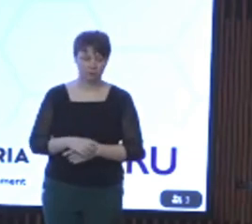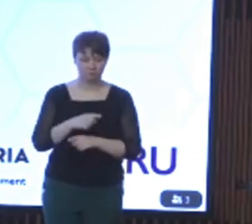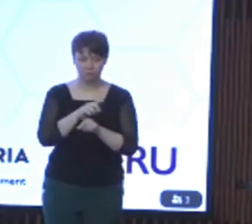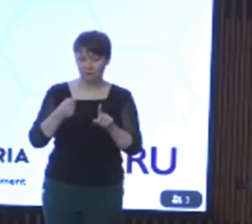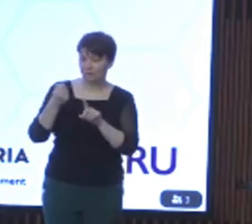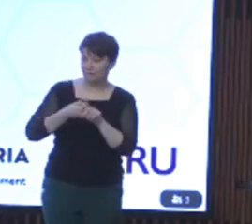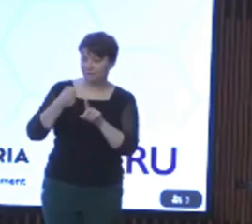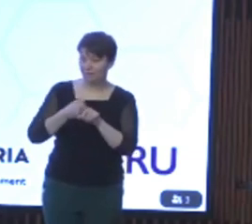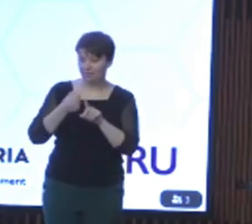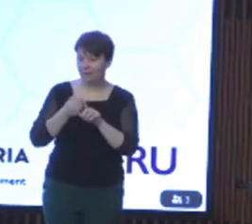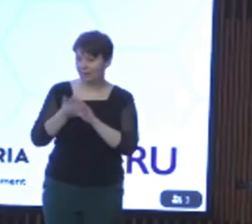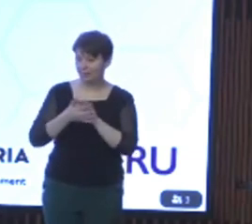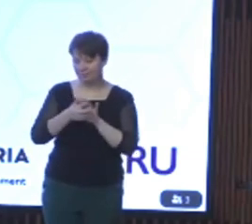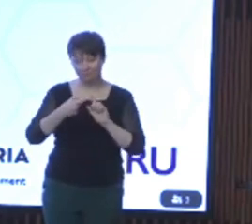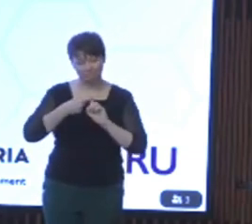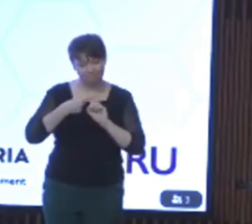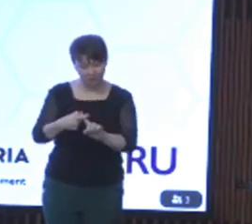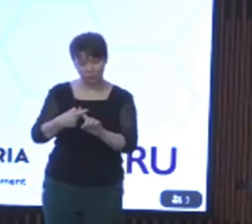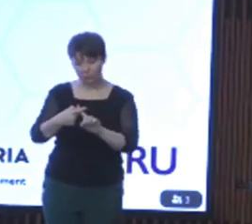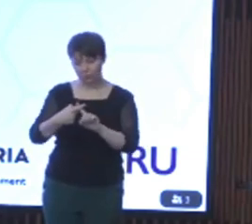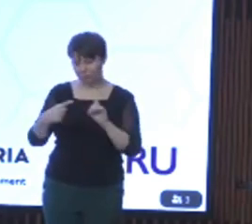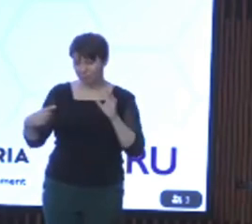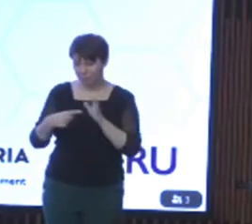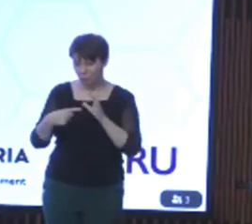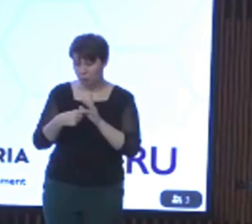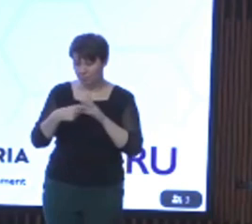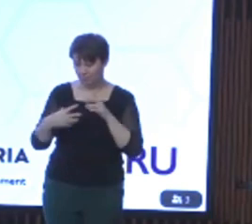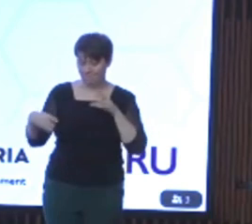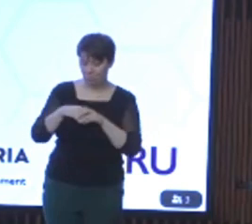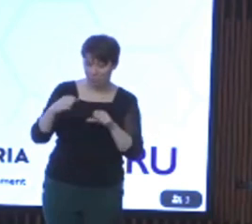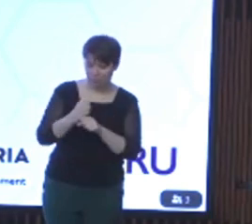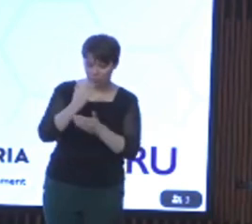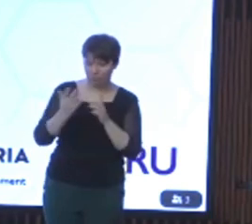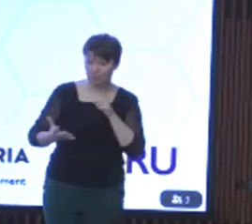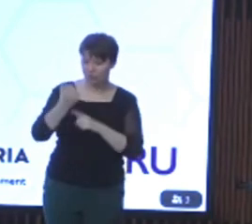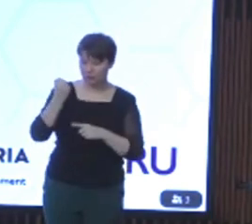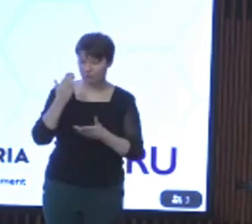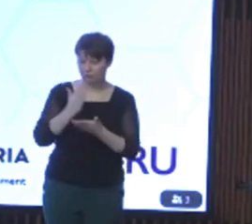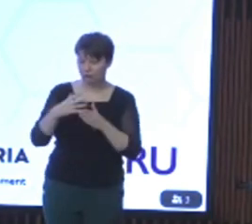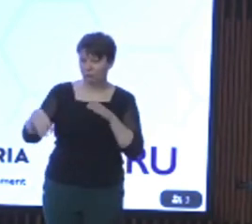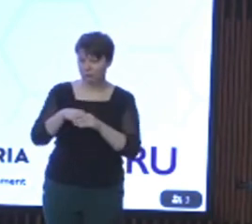to play a critical role in achieving this goal. We know you work with Victorians with disabilities so